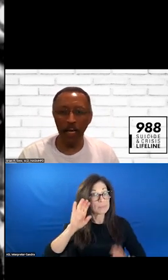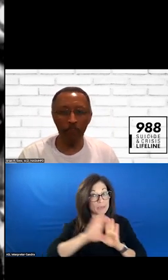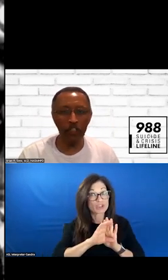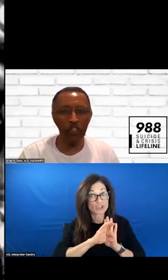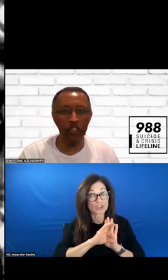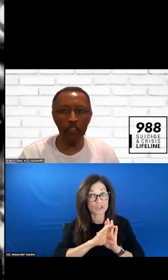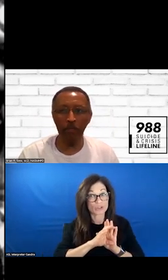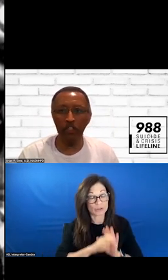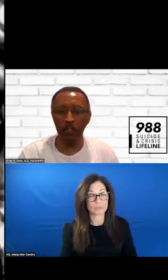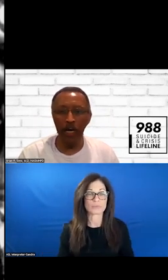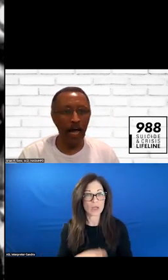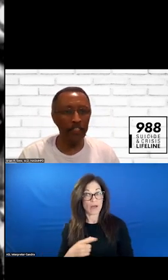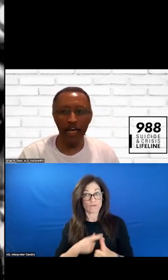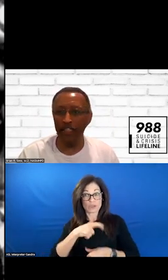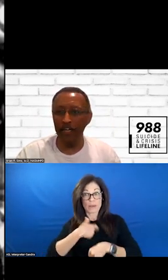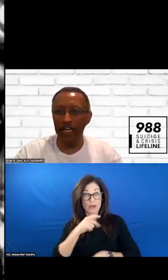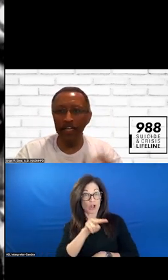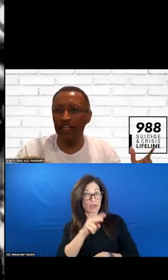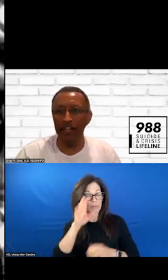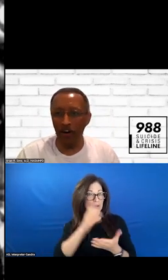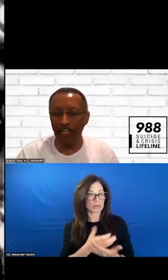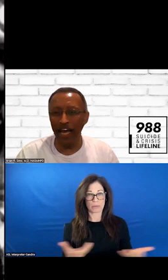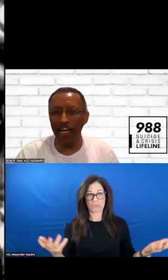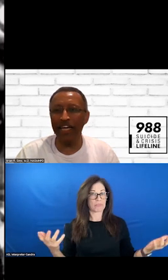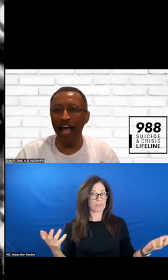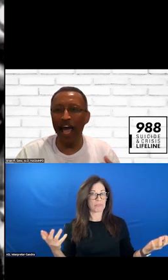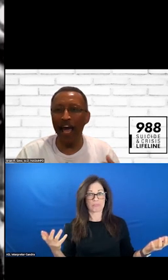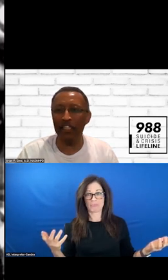WHEN I LOOKED AT IT, I COULD NOT TELL ANYTHING AT ALL AND I HAD TO ASK.